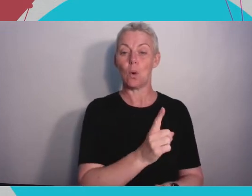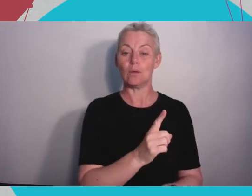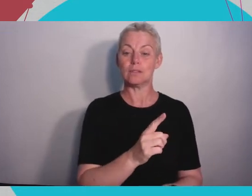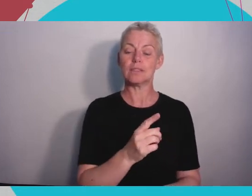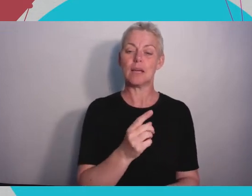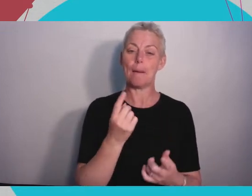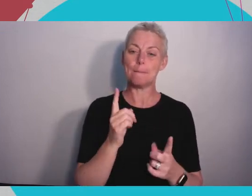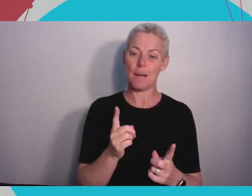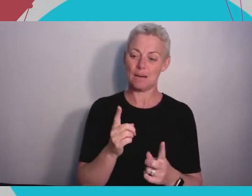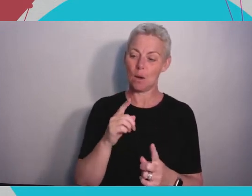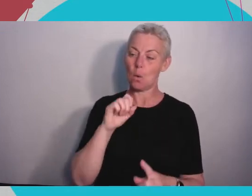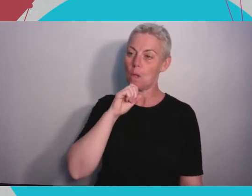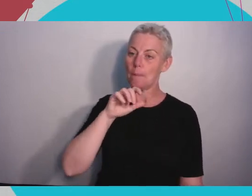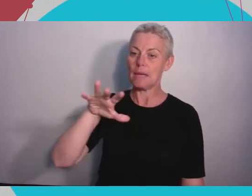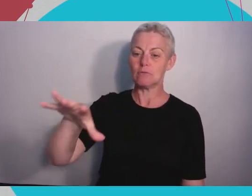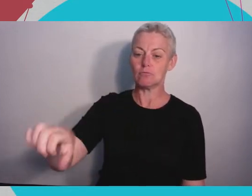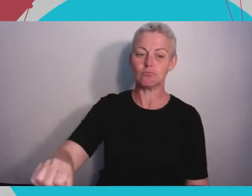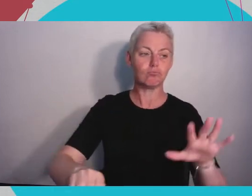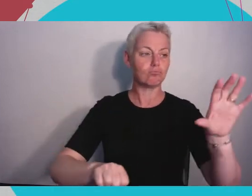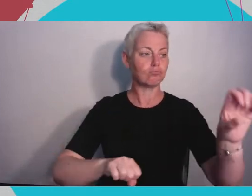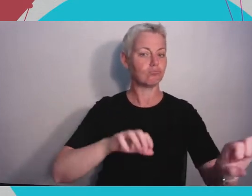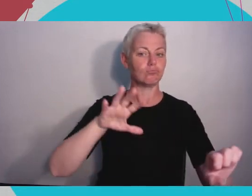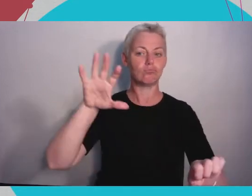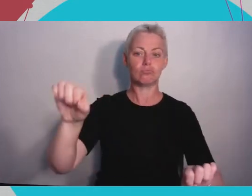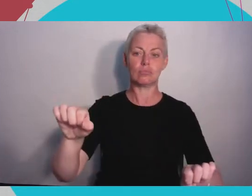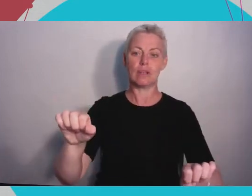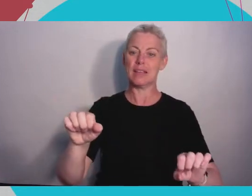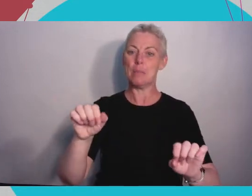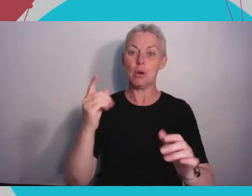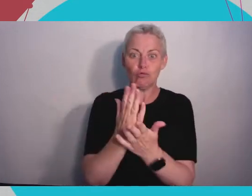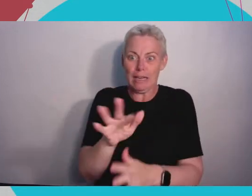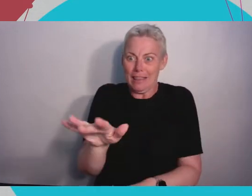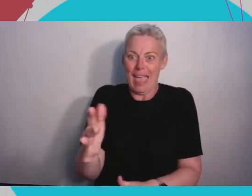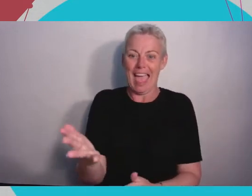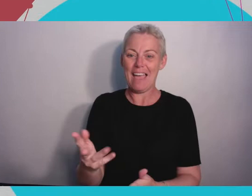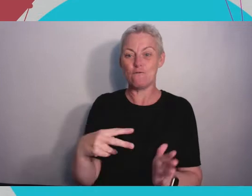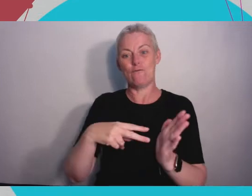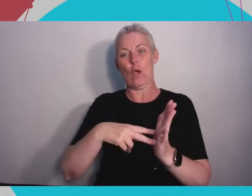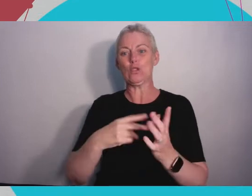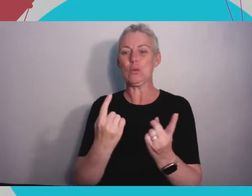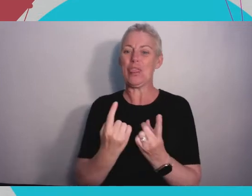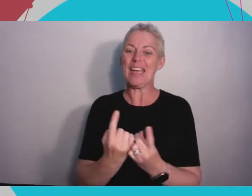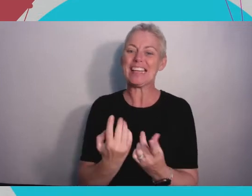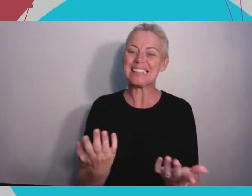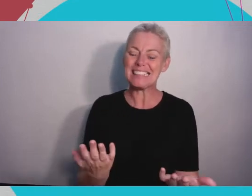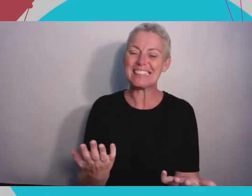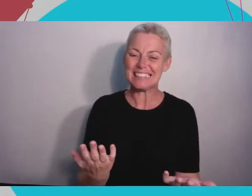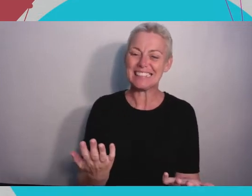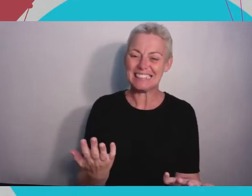and interact with virtual stuff that is around you. People call it the metaverse, this whole